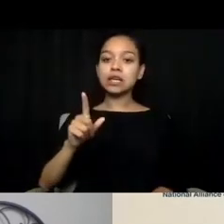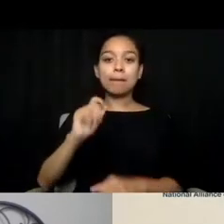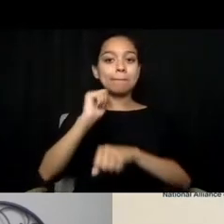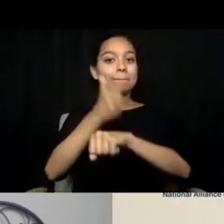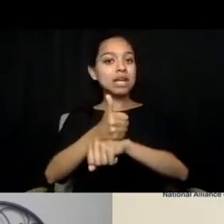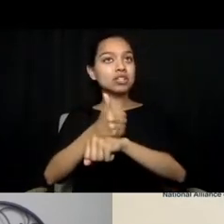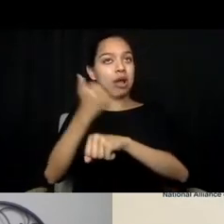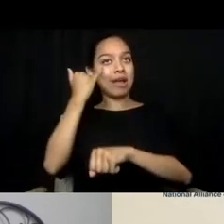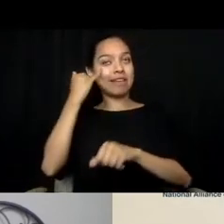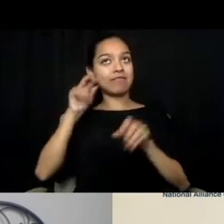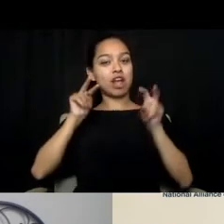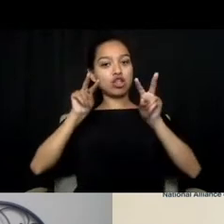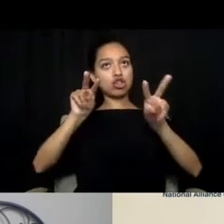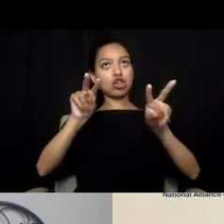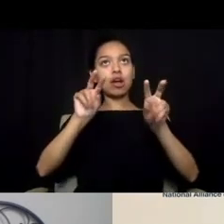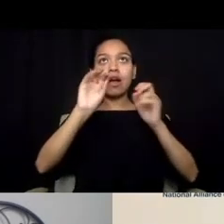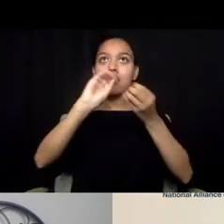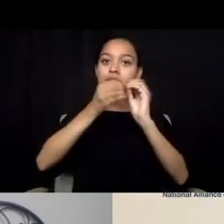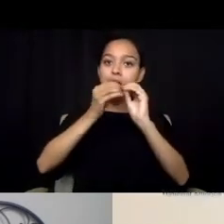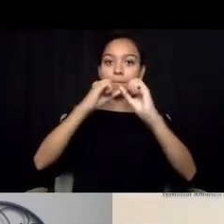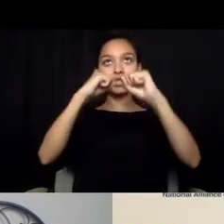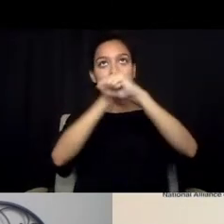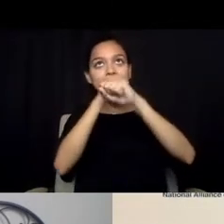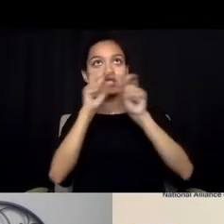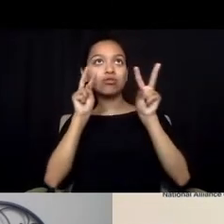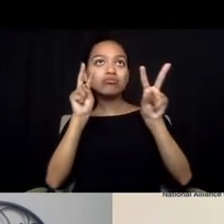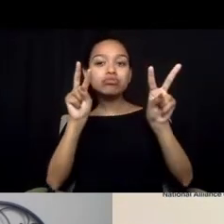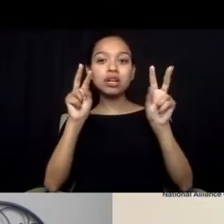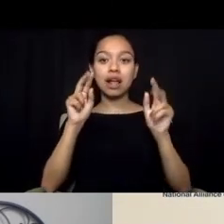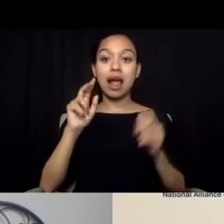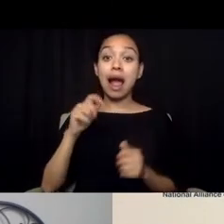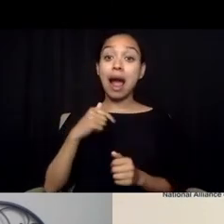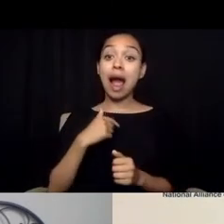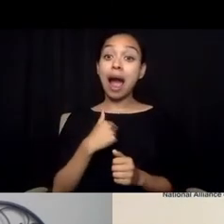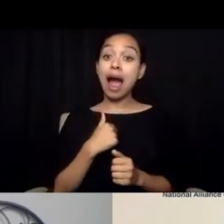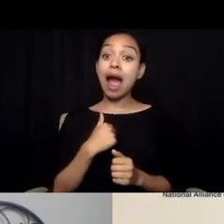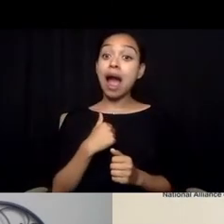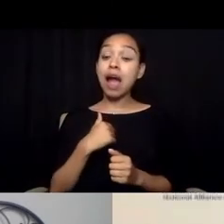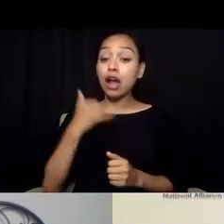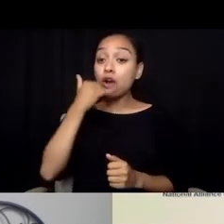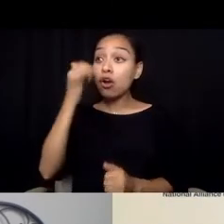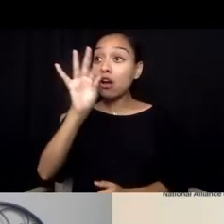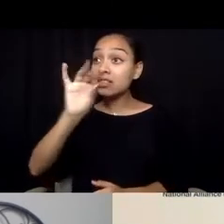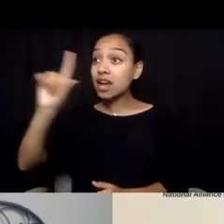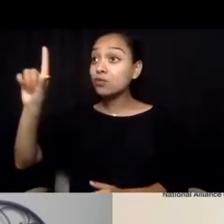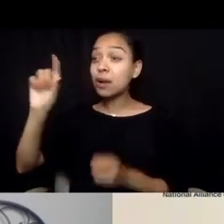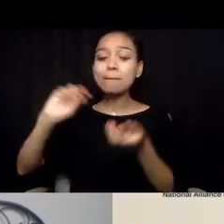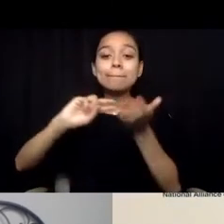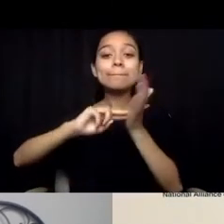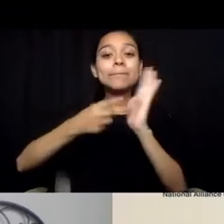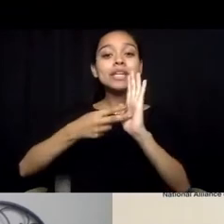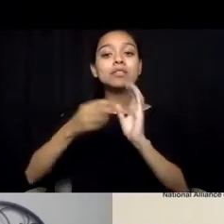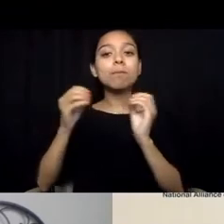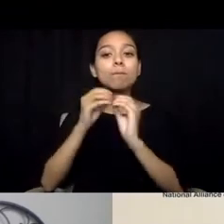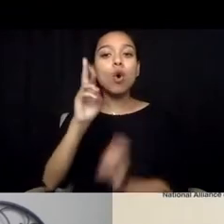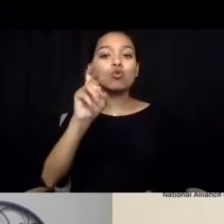if I'm looking at the stats, I'm putting my loved one more at risk in making that call, because I am--